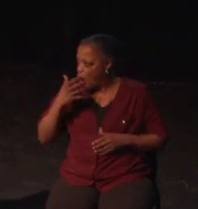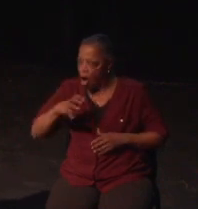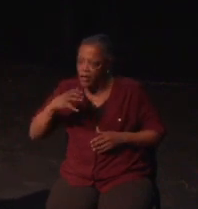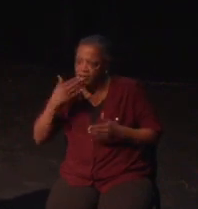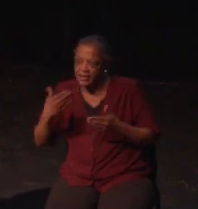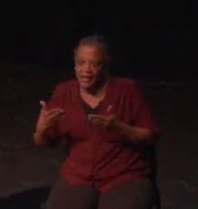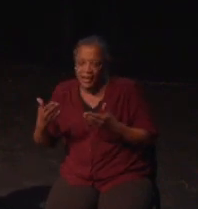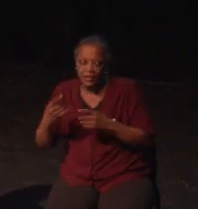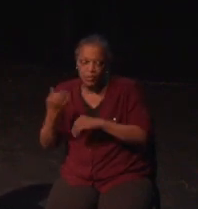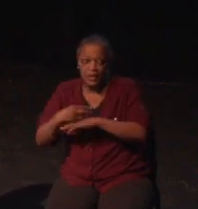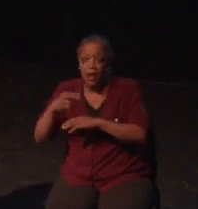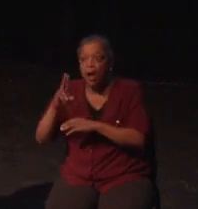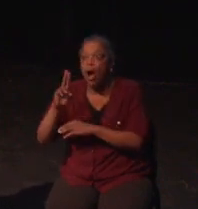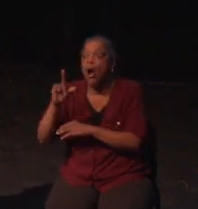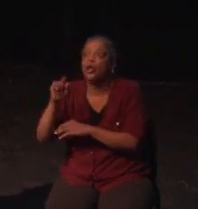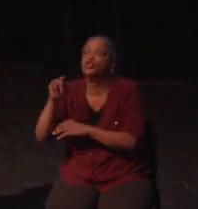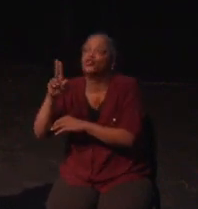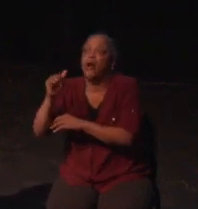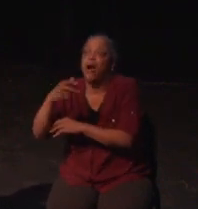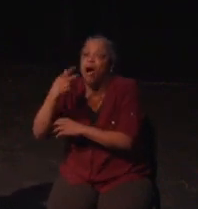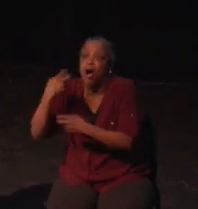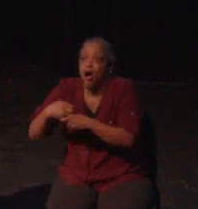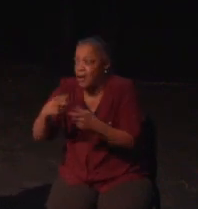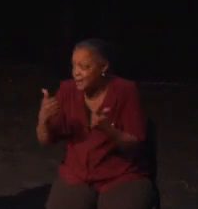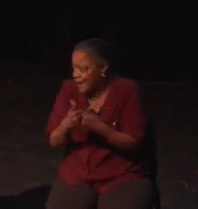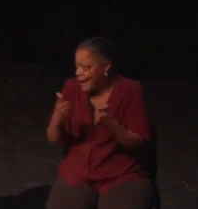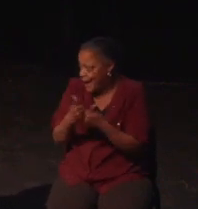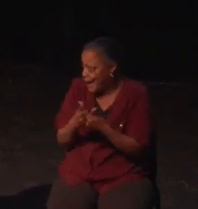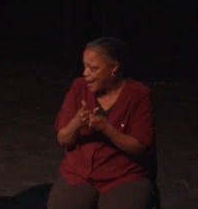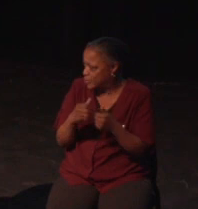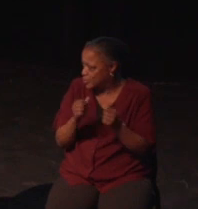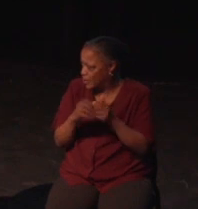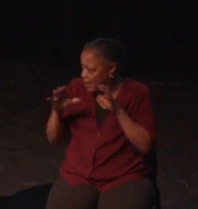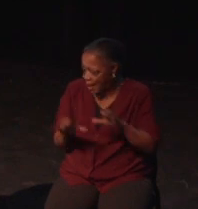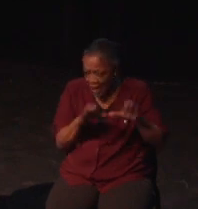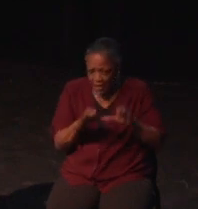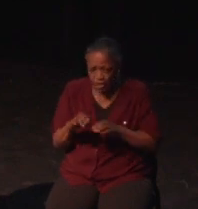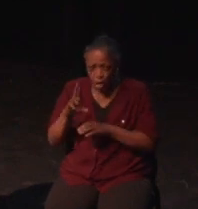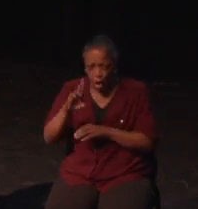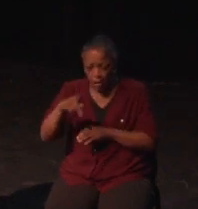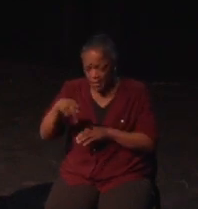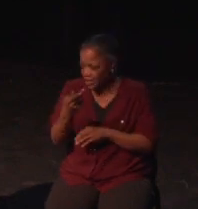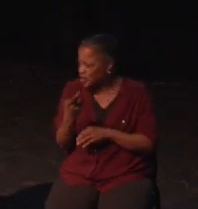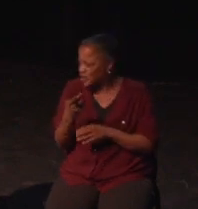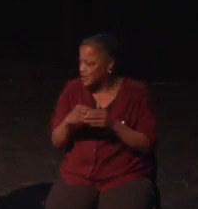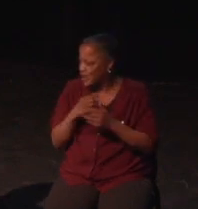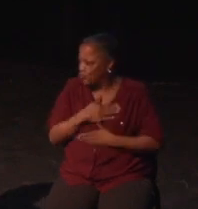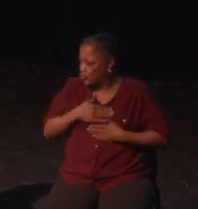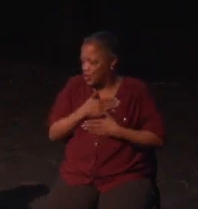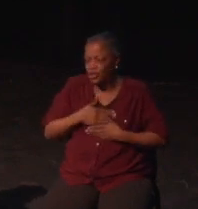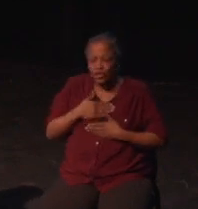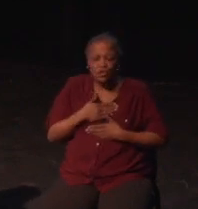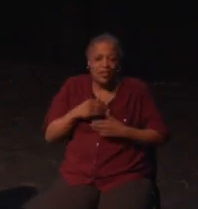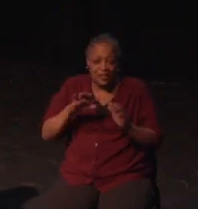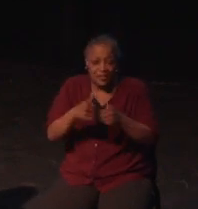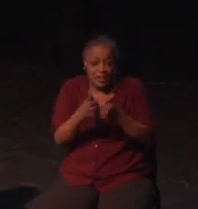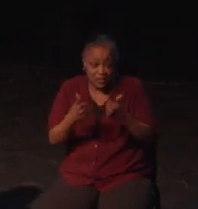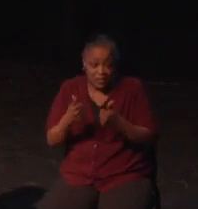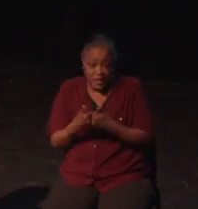would need a sensitivity option, yet for people like me, it can be essential. Other options that can help solve this problem are angle of view options and non-lurchy camera movements.